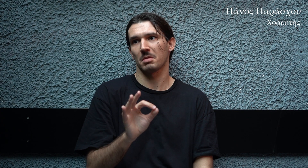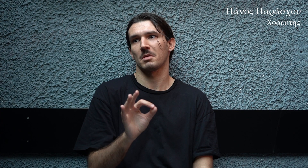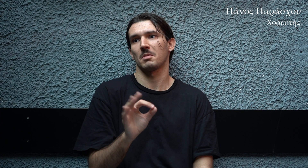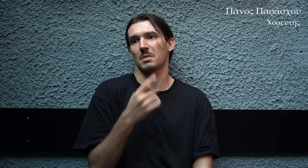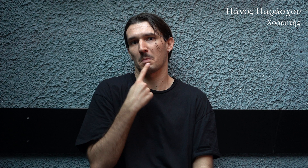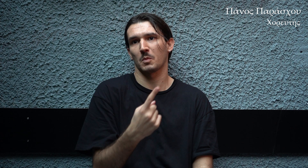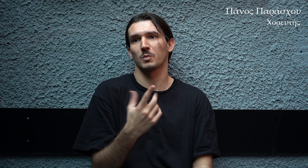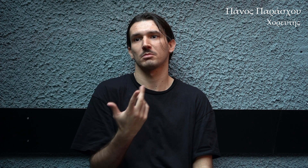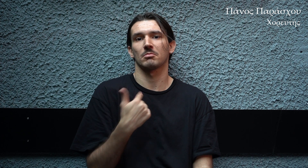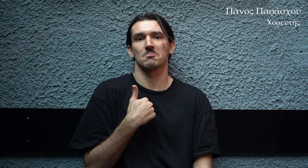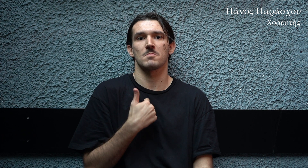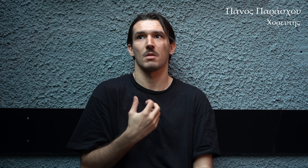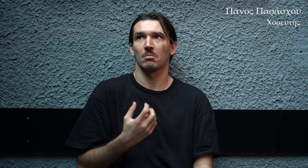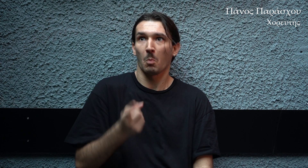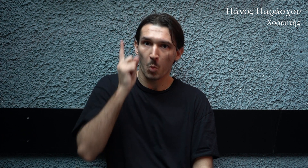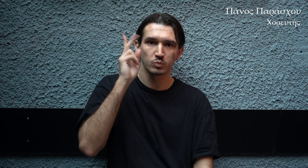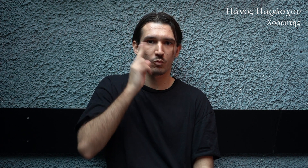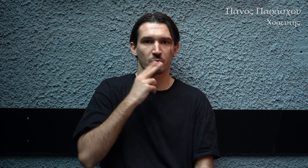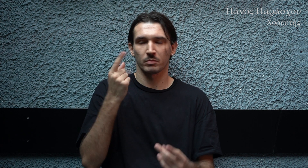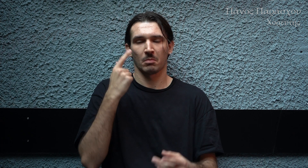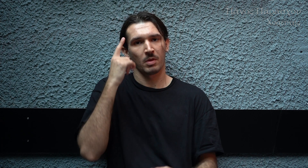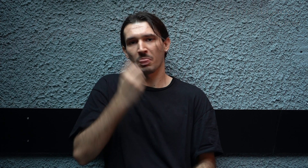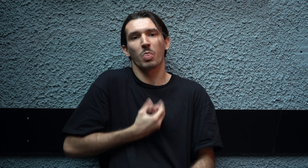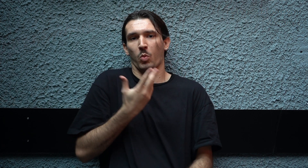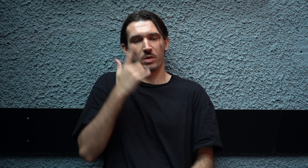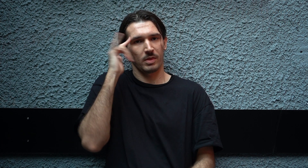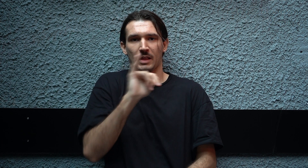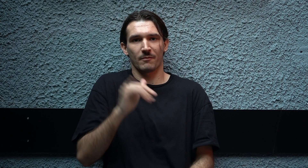Panos Paraschou (Dancer): Until now, the fact that I am the first and only deaf dancer,